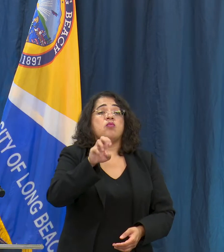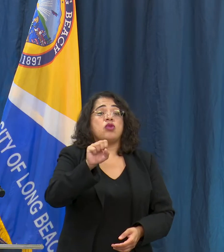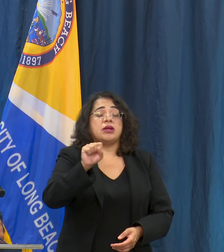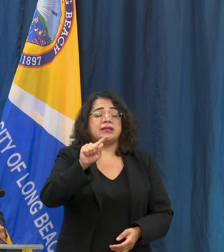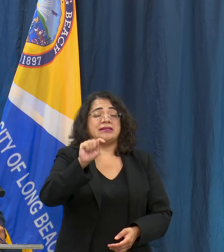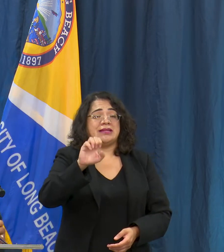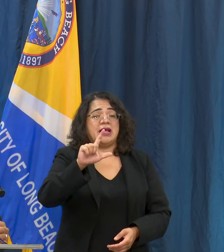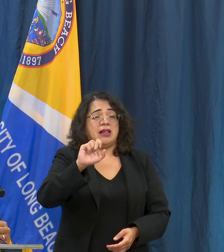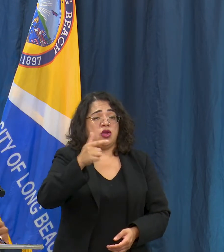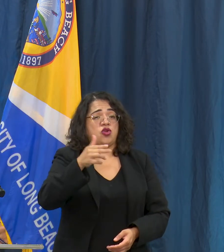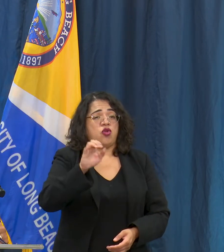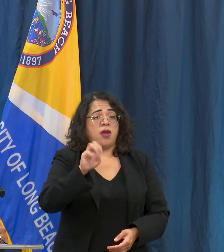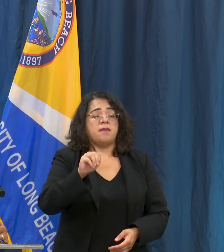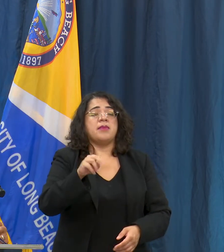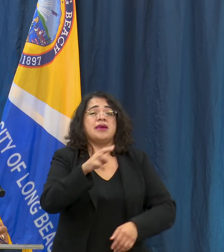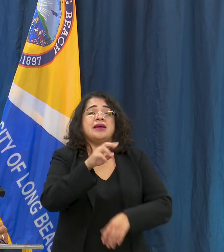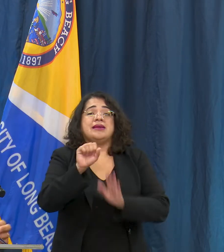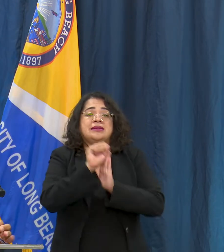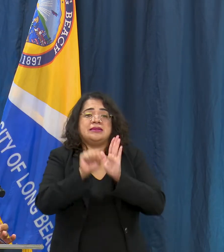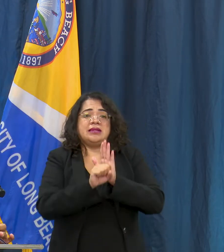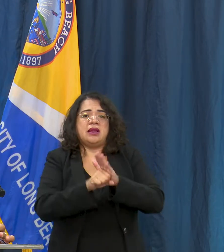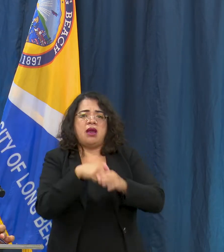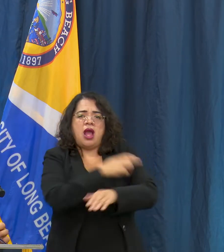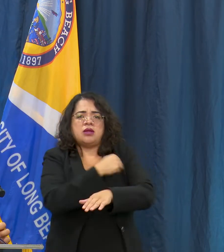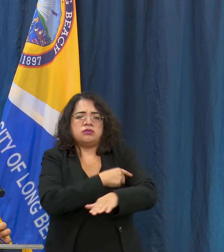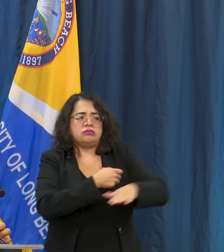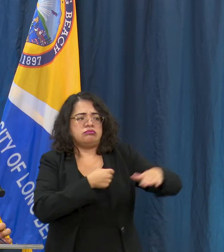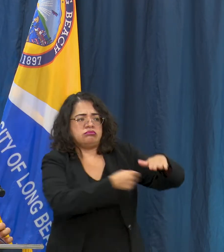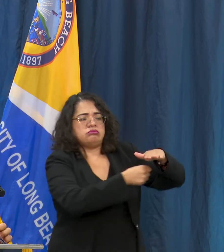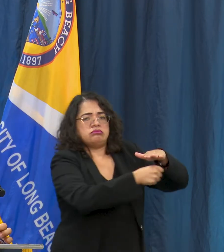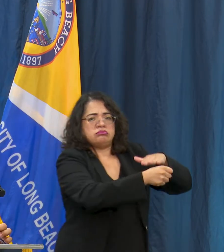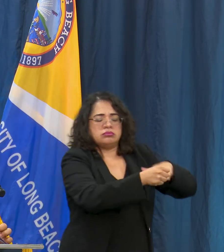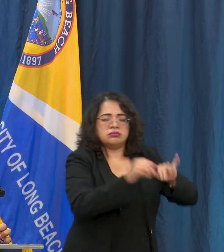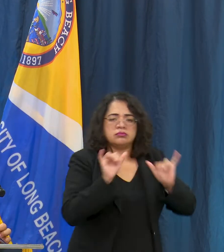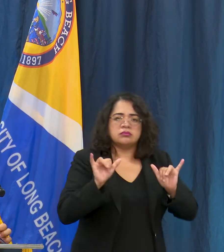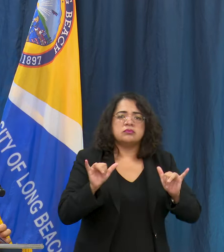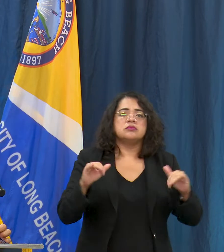hospitalization rate increases, is there any update the city can provide on